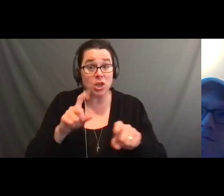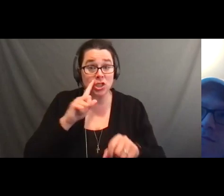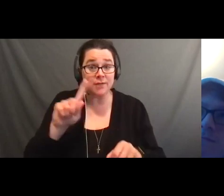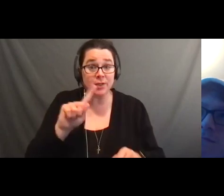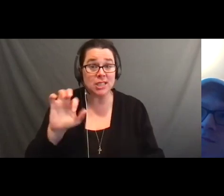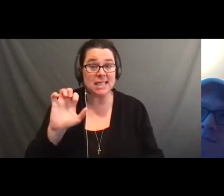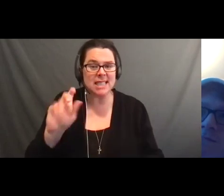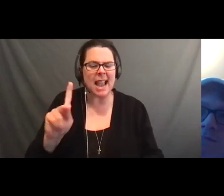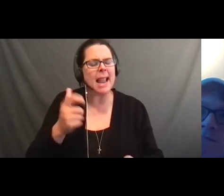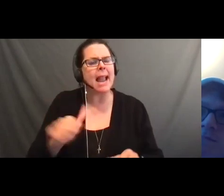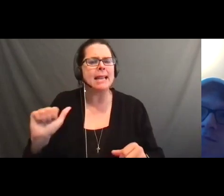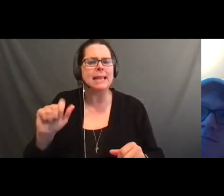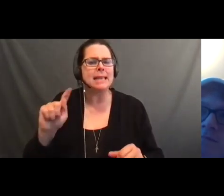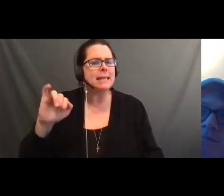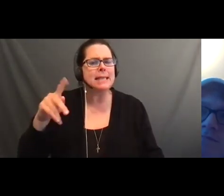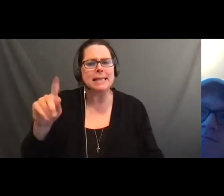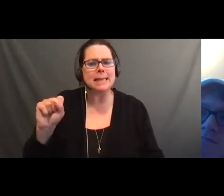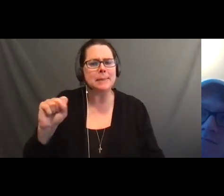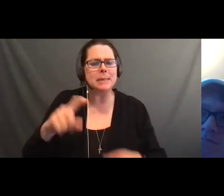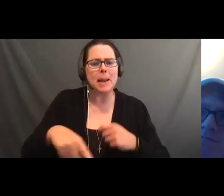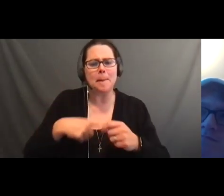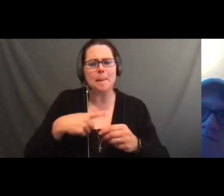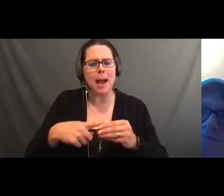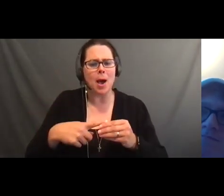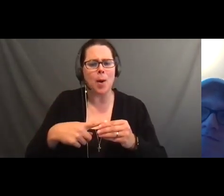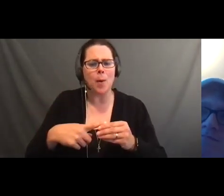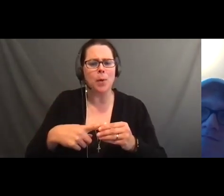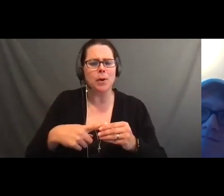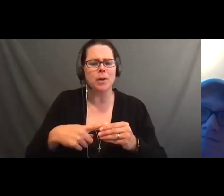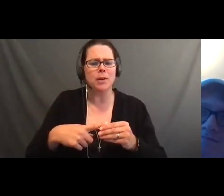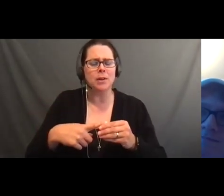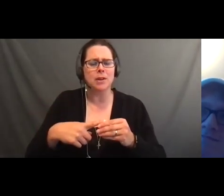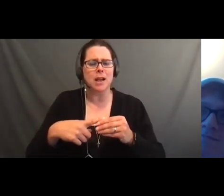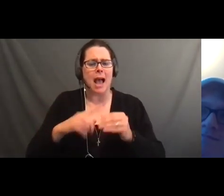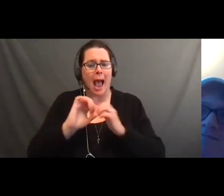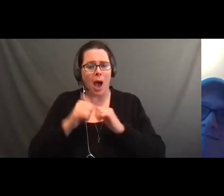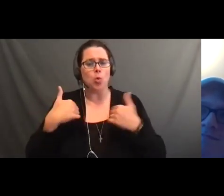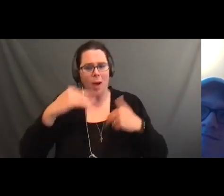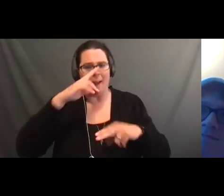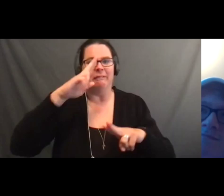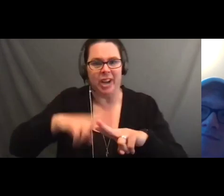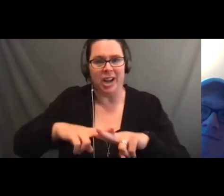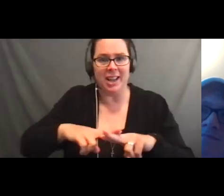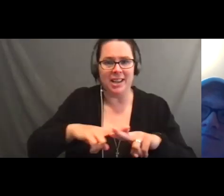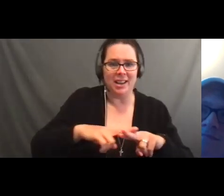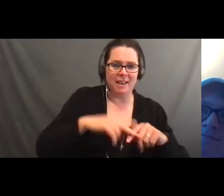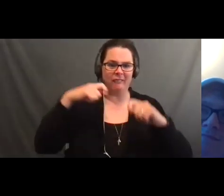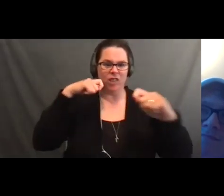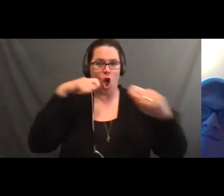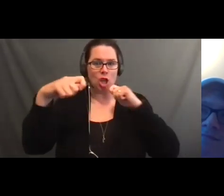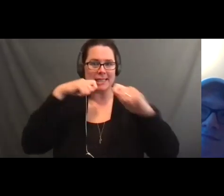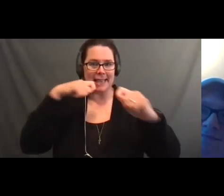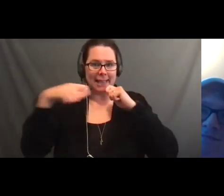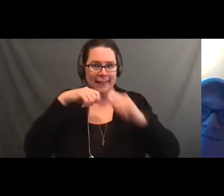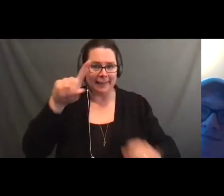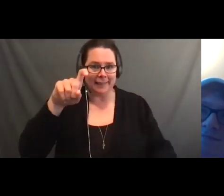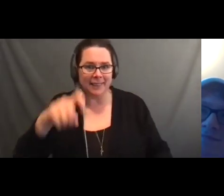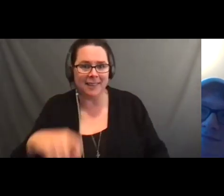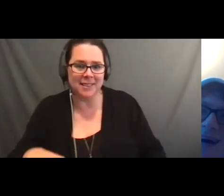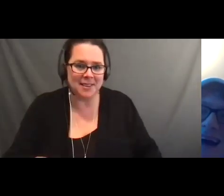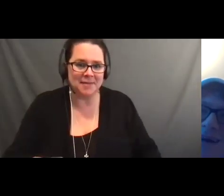art in Chicago or New York or